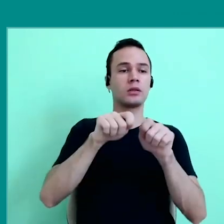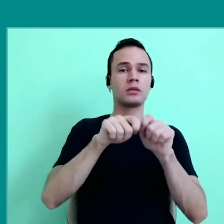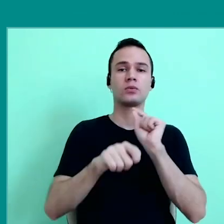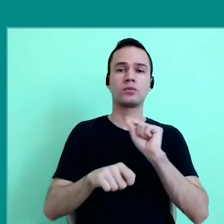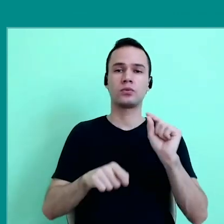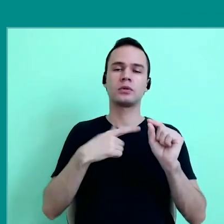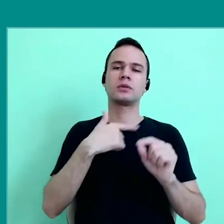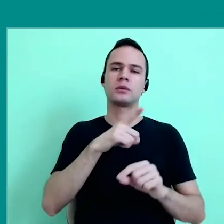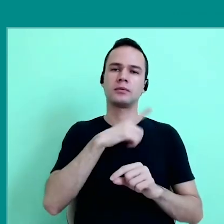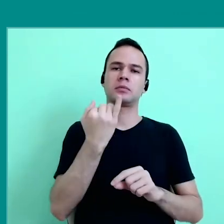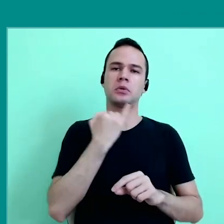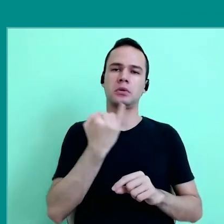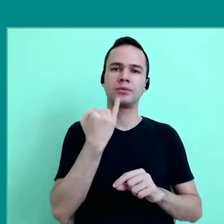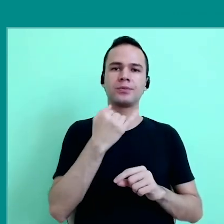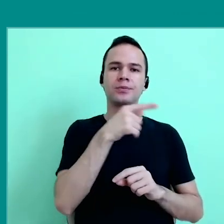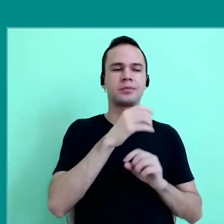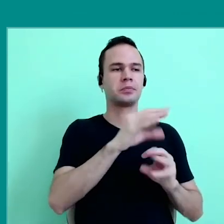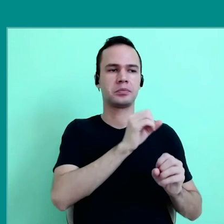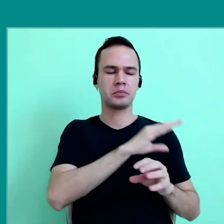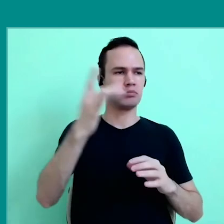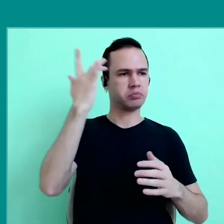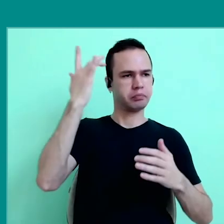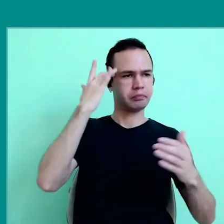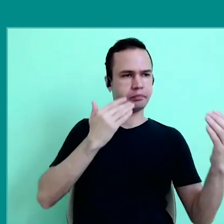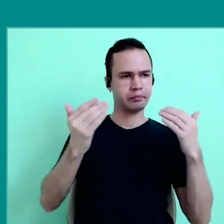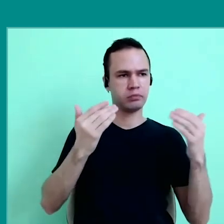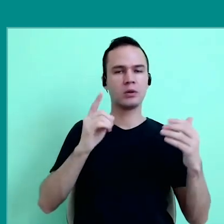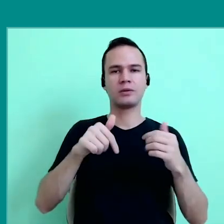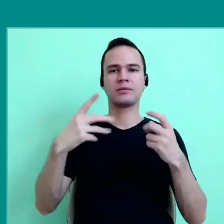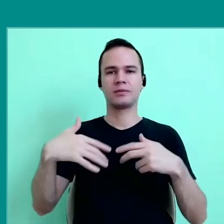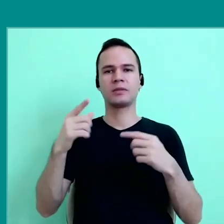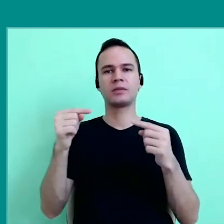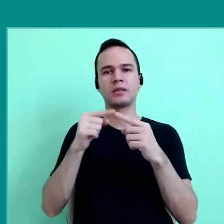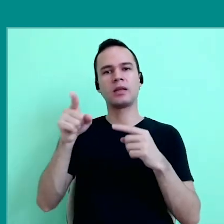And I think it's very important a critical formation. They just said that in the fake news issue,